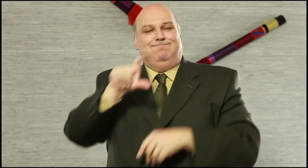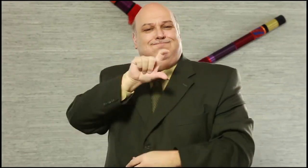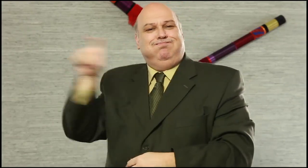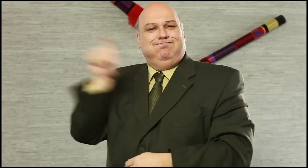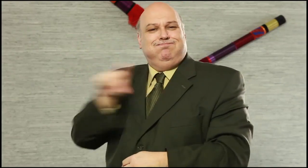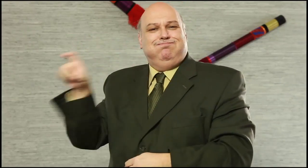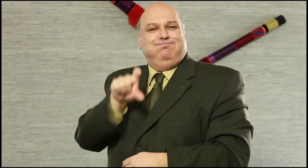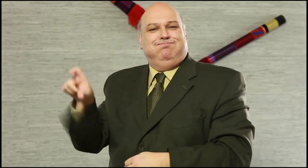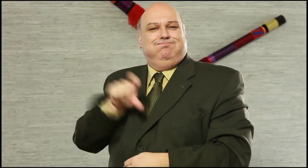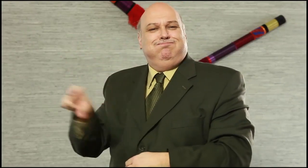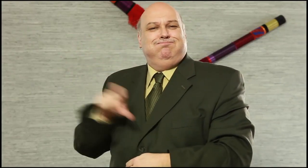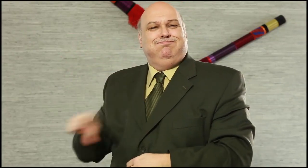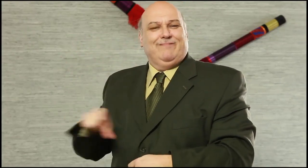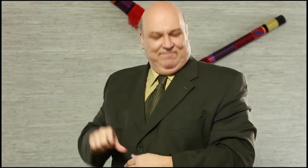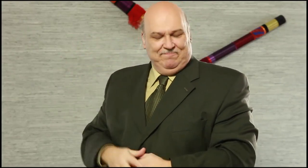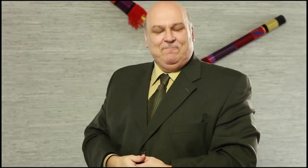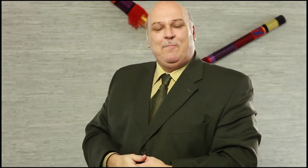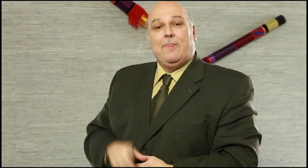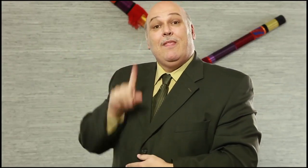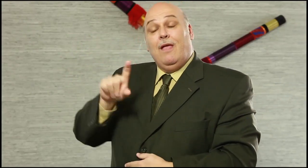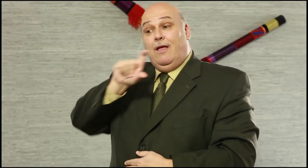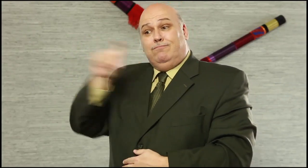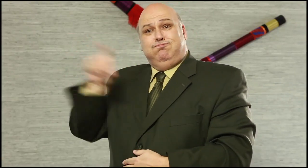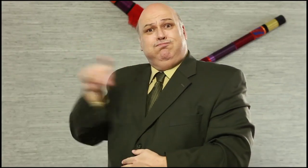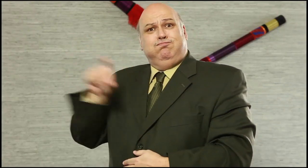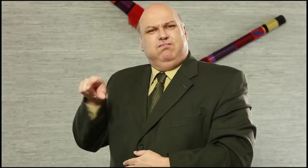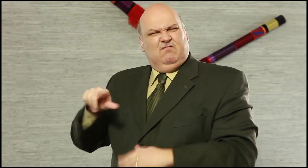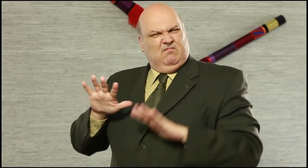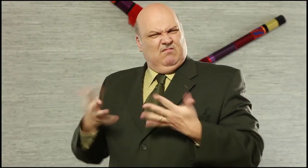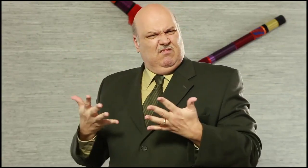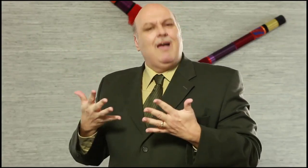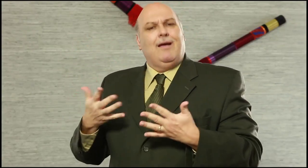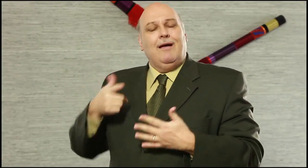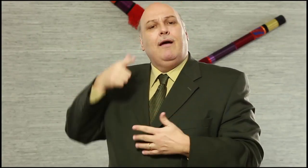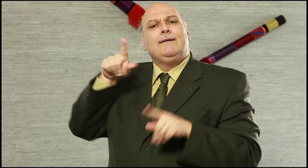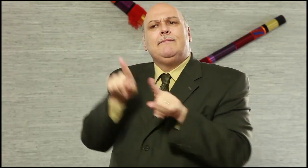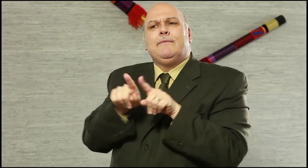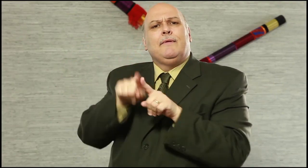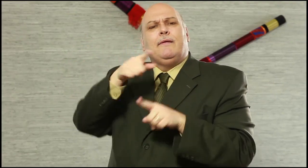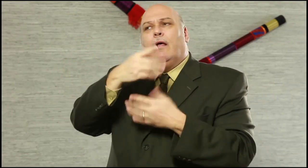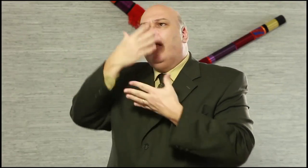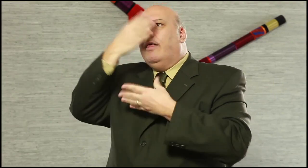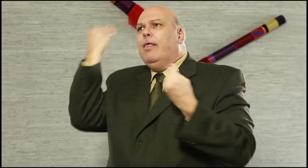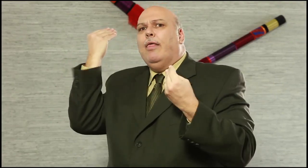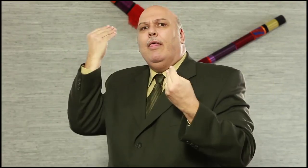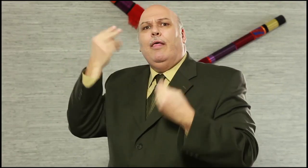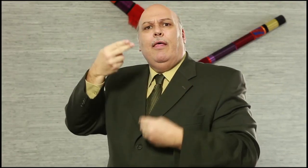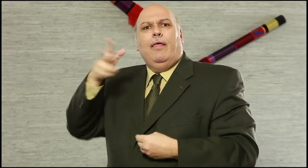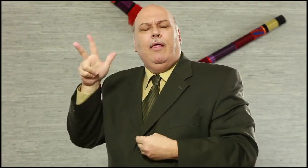to get recipes. H3 posts video reports and new shows daily. If you don’t want to miss any of